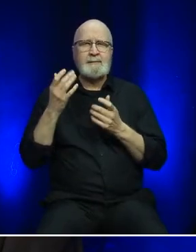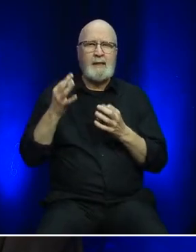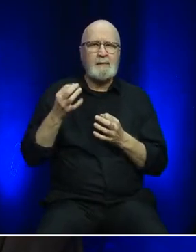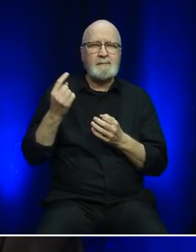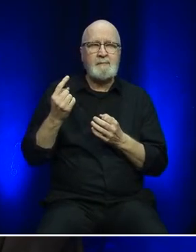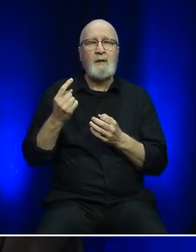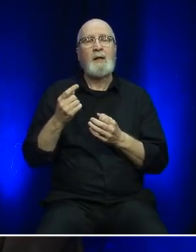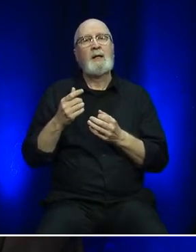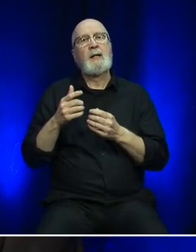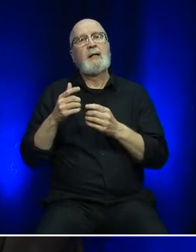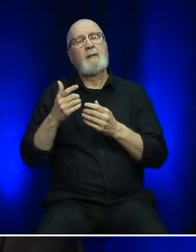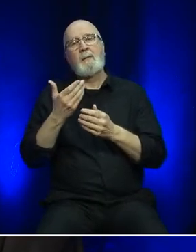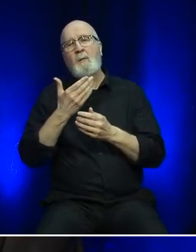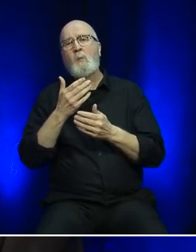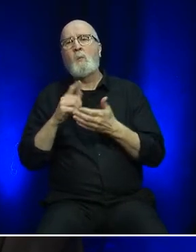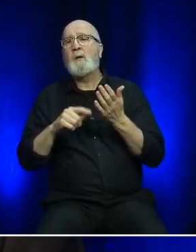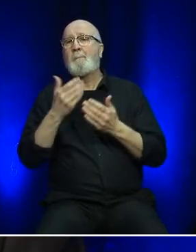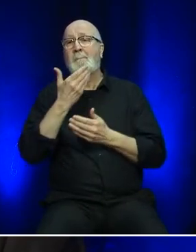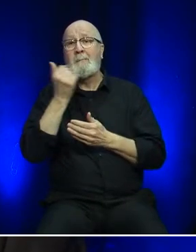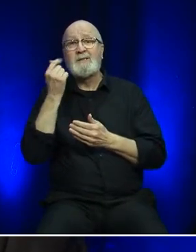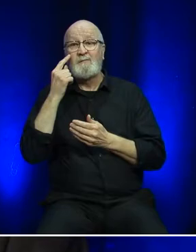customers and the sustainability of our service.